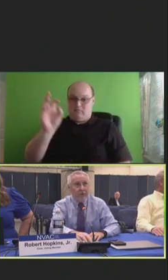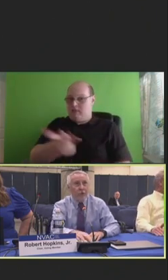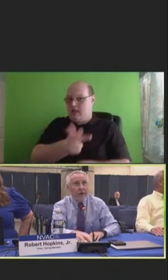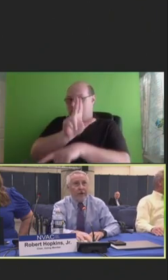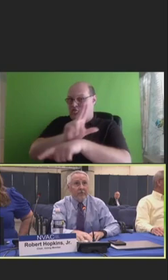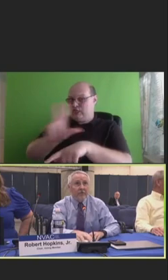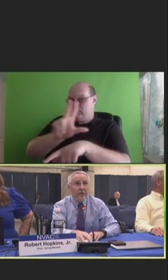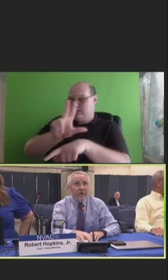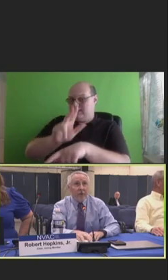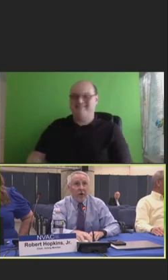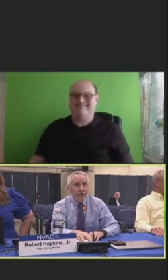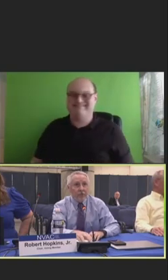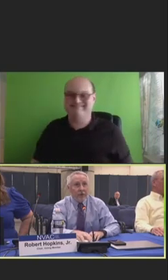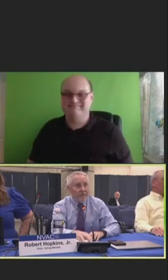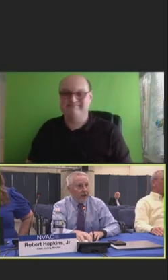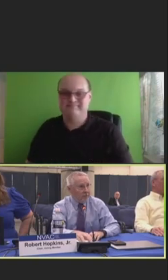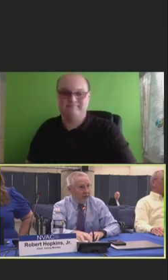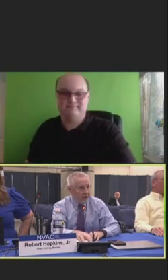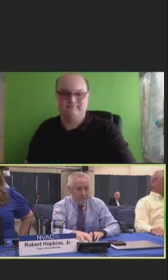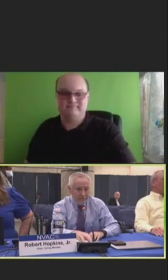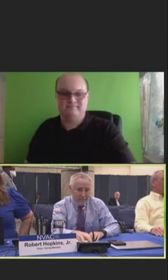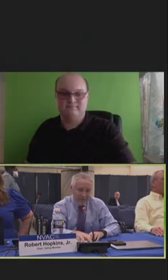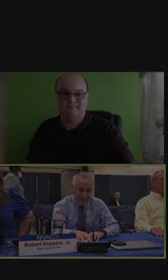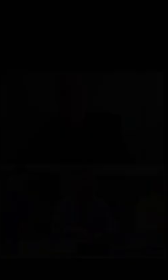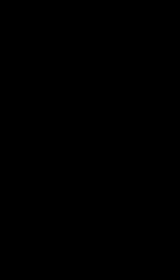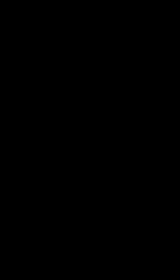Thank you for joining us for our June NVAC meeting.